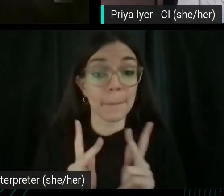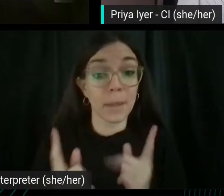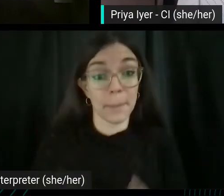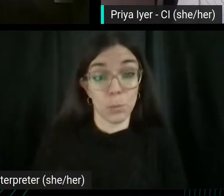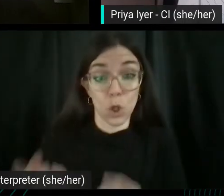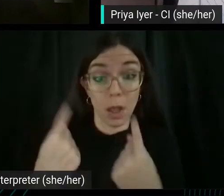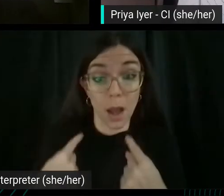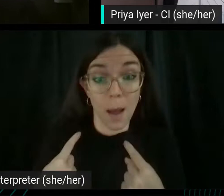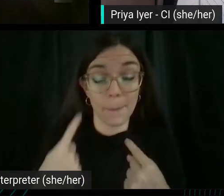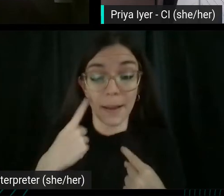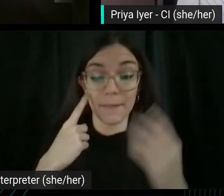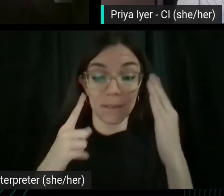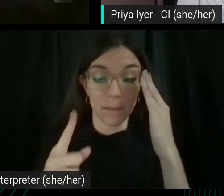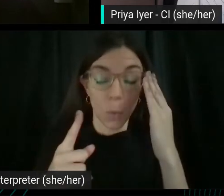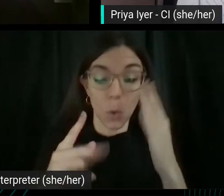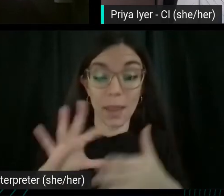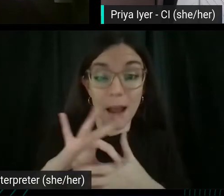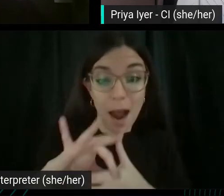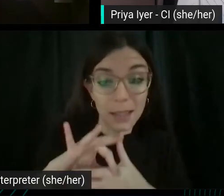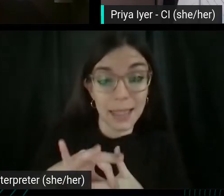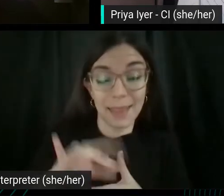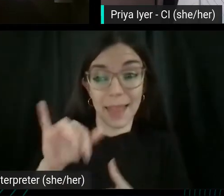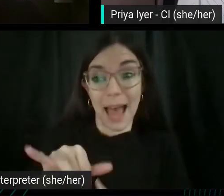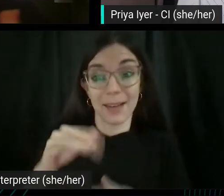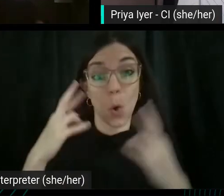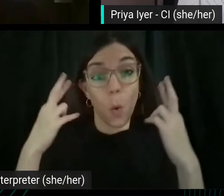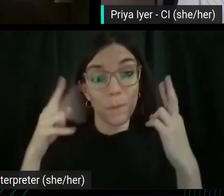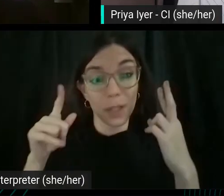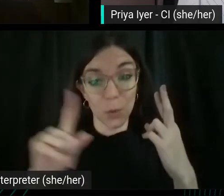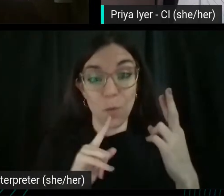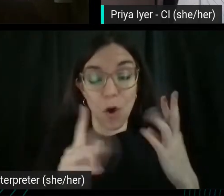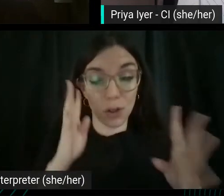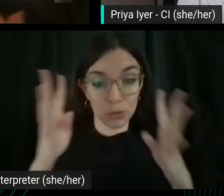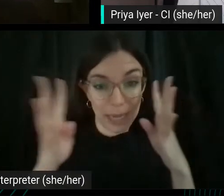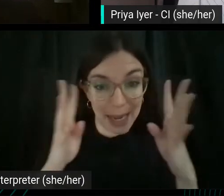the content that hopefully you are creating and they getting the answer beforehand. That's the price